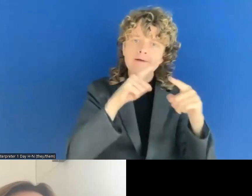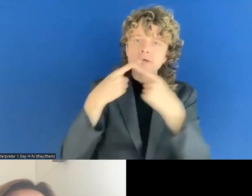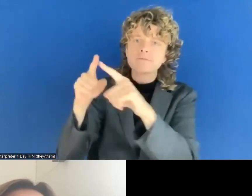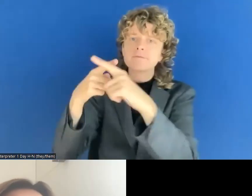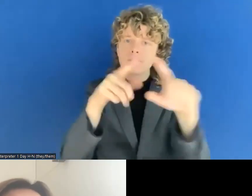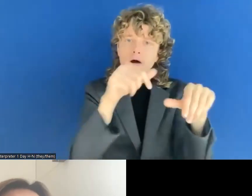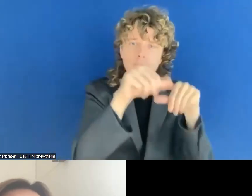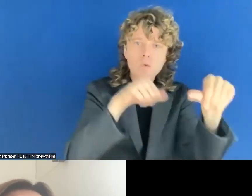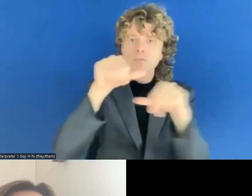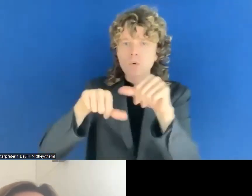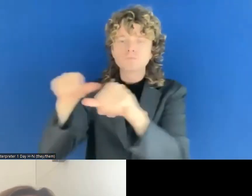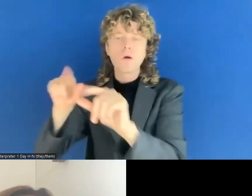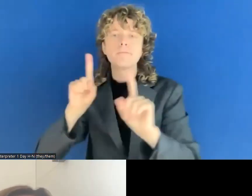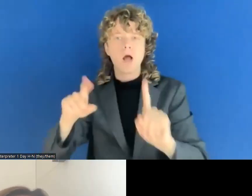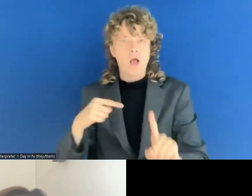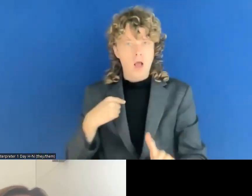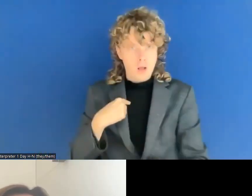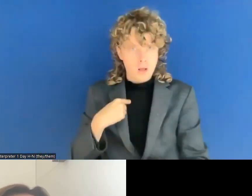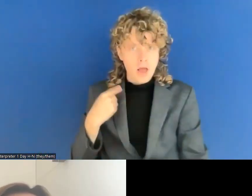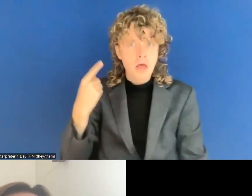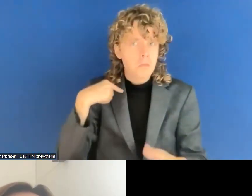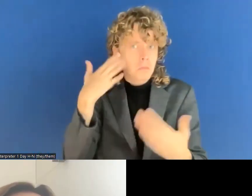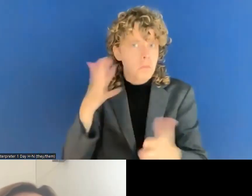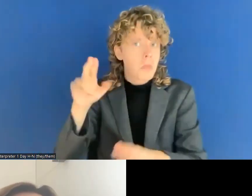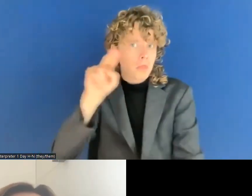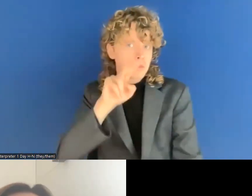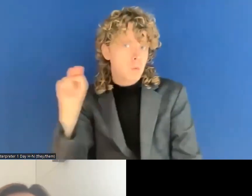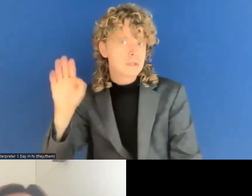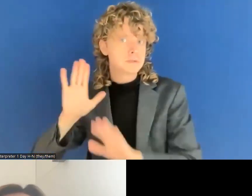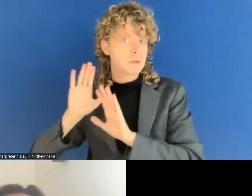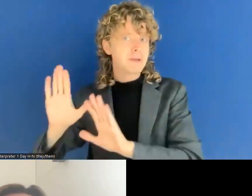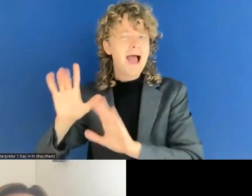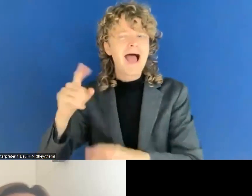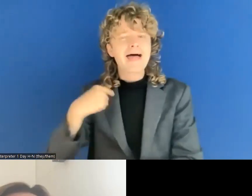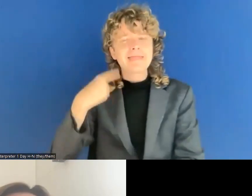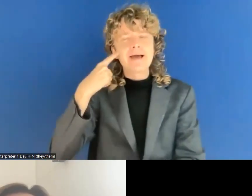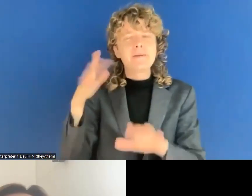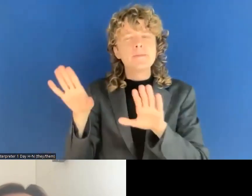that was just a thumbs up to Norway for your approach on accessibility statements.